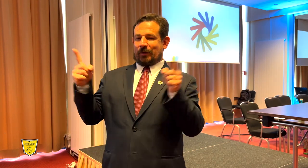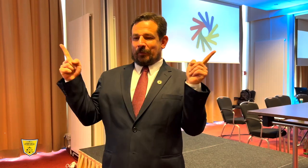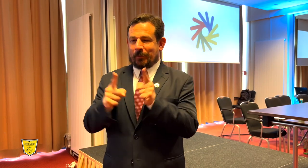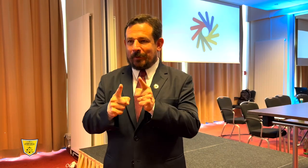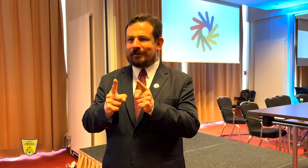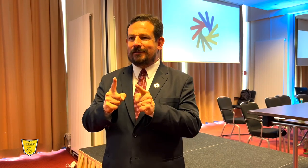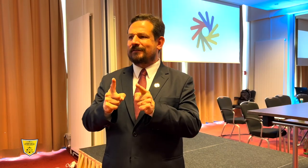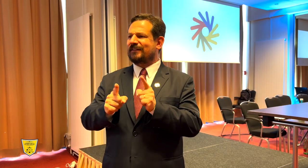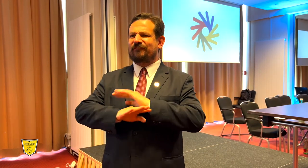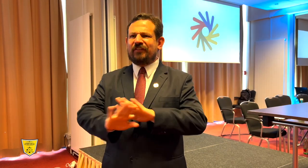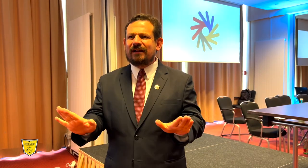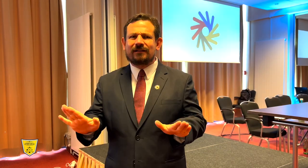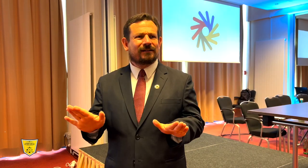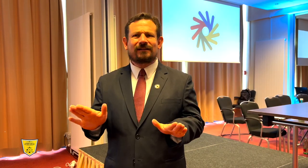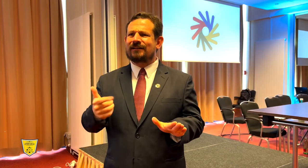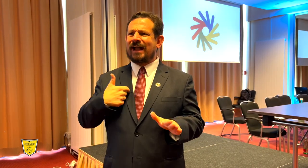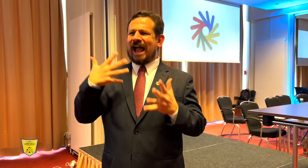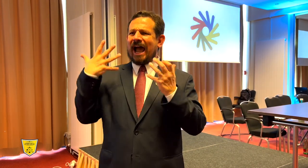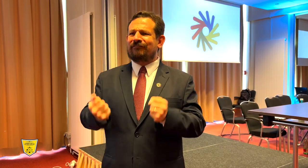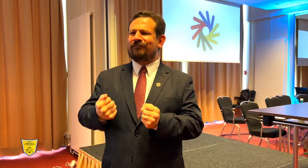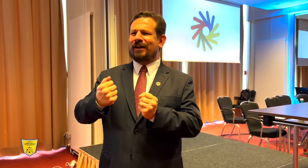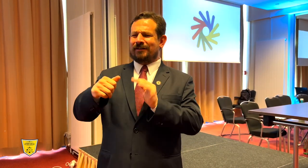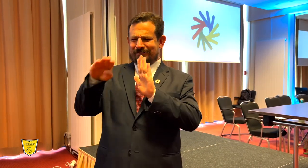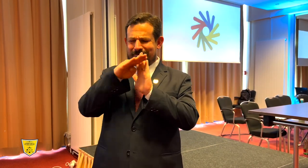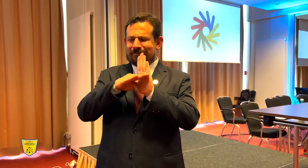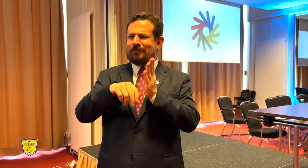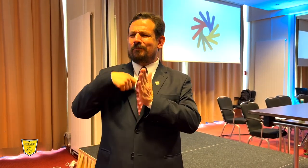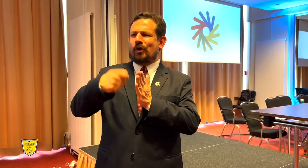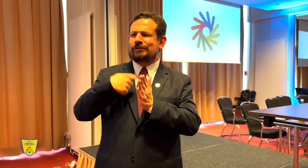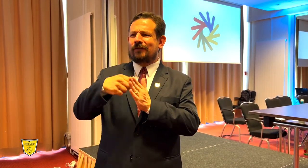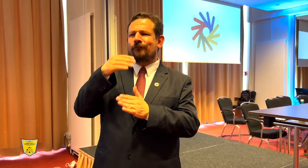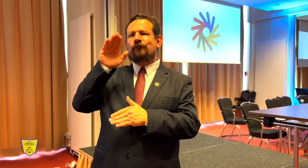I have so much I want to do for the betterment of athletes.